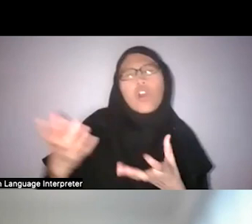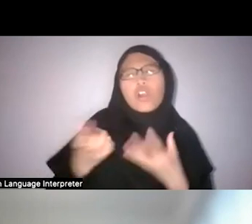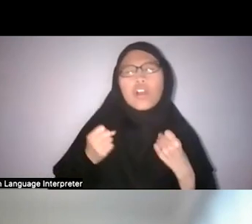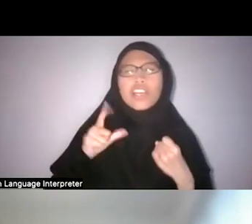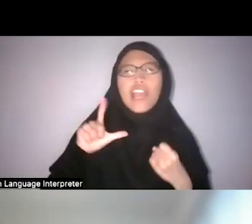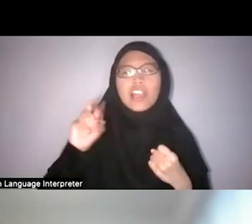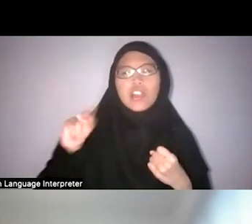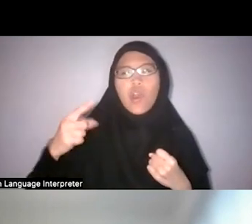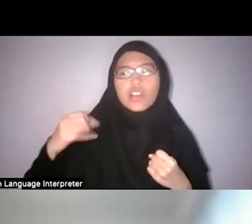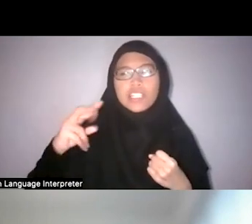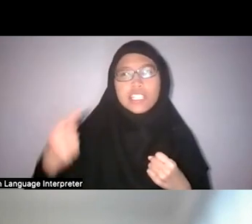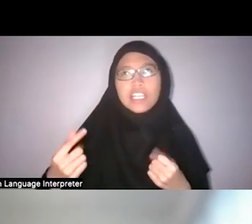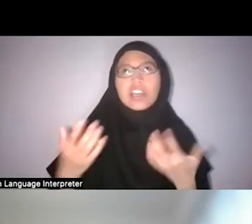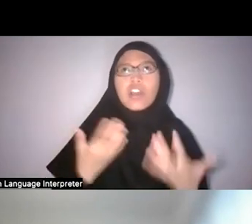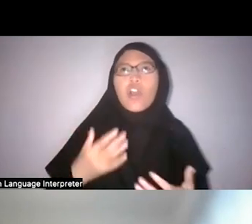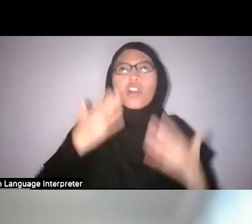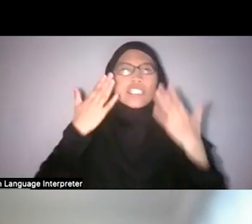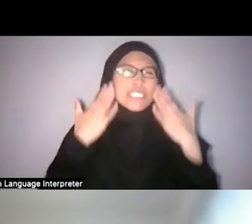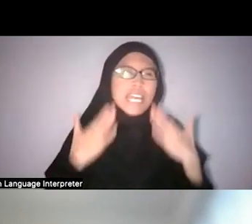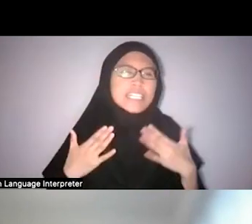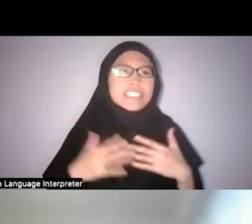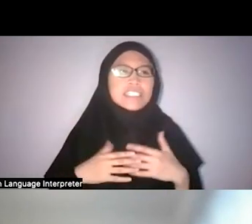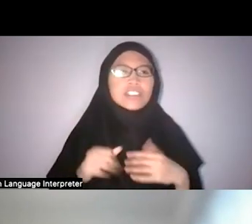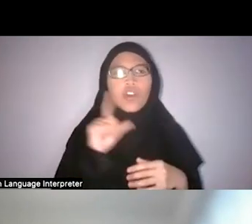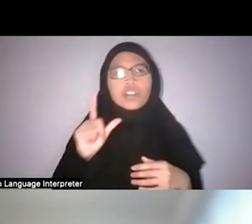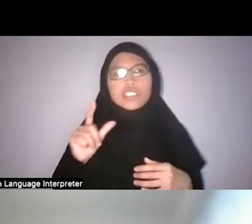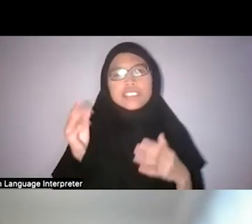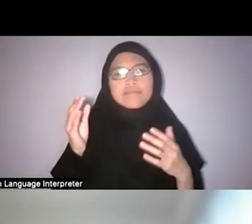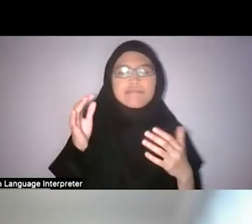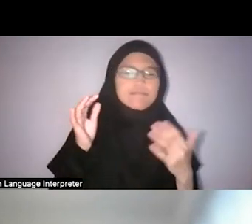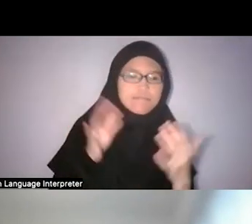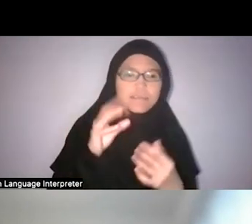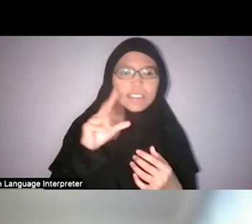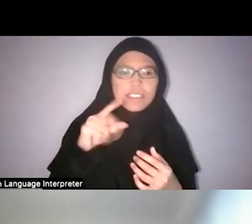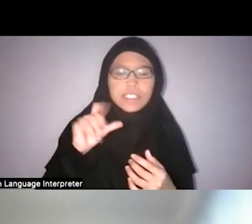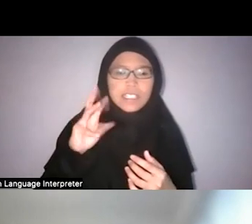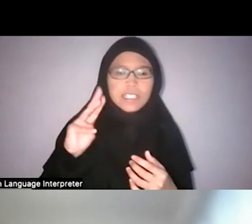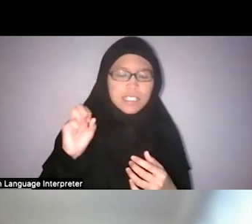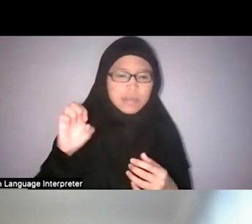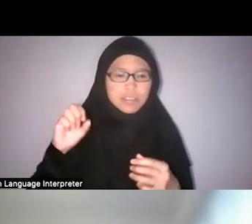So there’s all this palimpsest of meanings and histories.